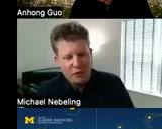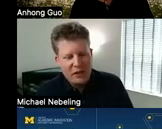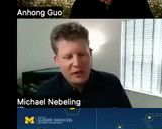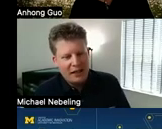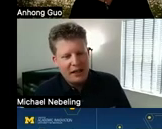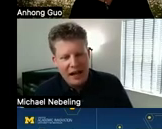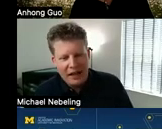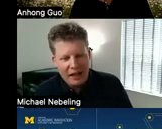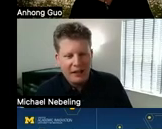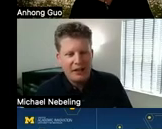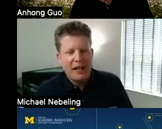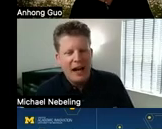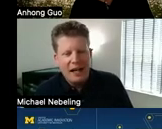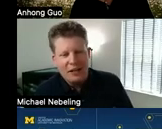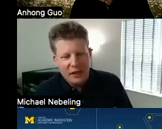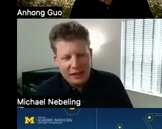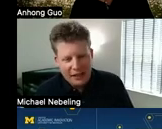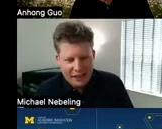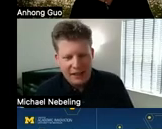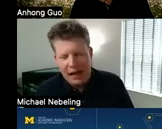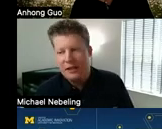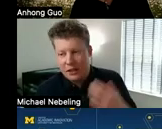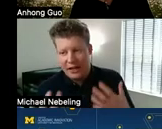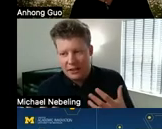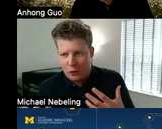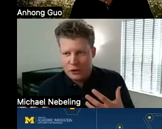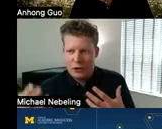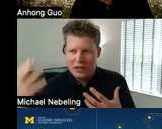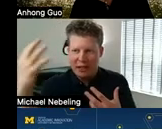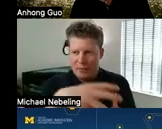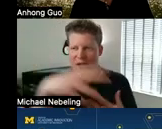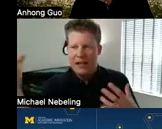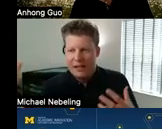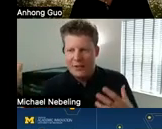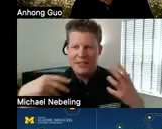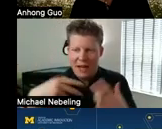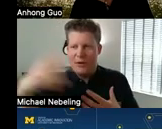recreated the lion king here and an instructor can i teach exa courses so i teach about trans camera